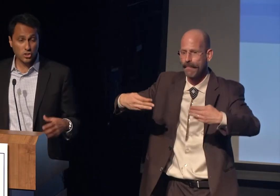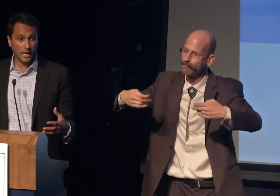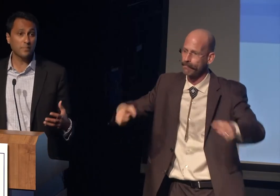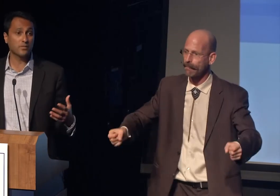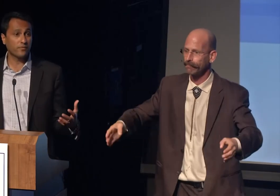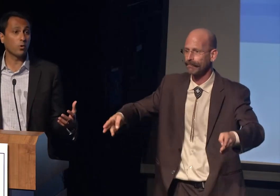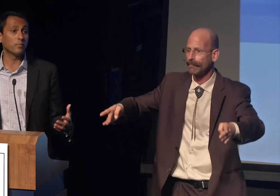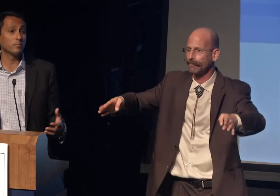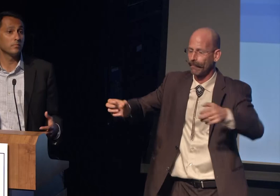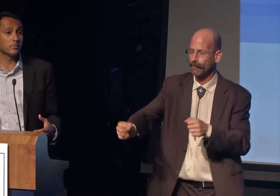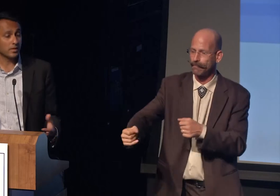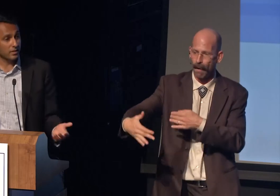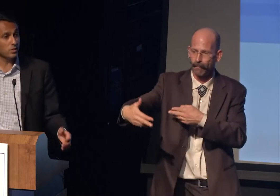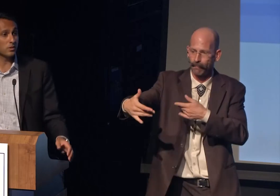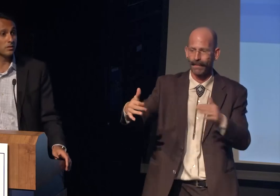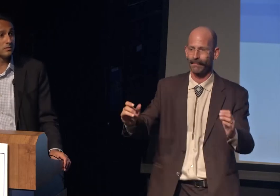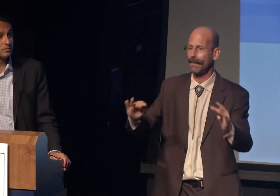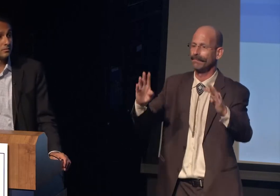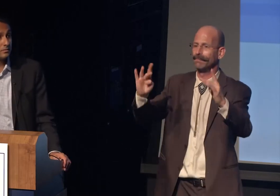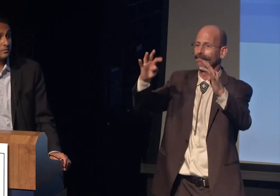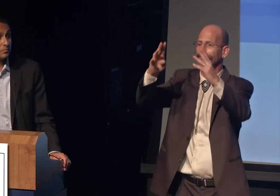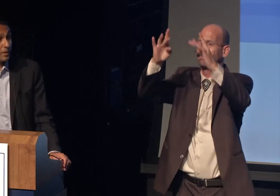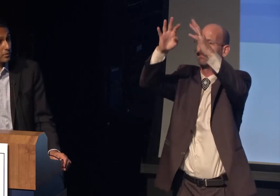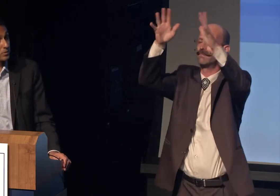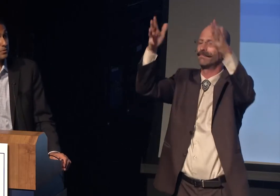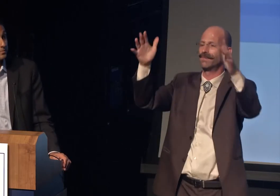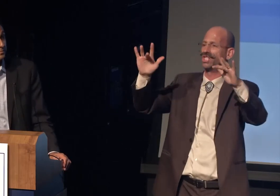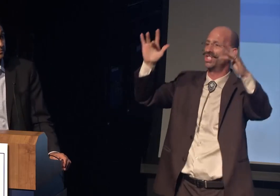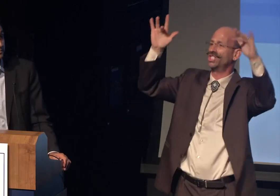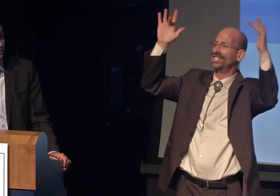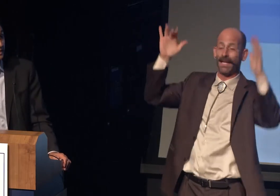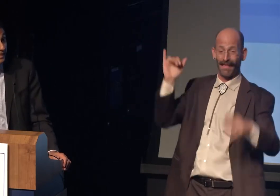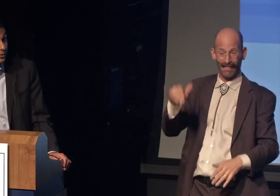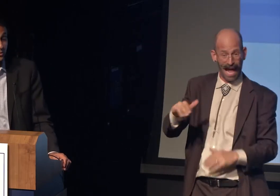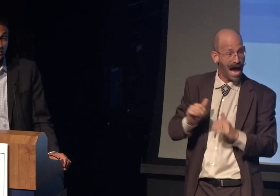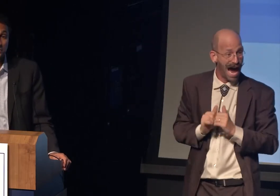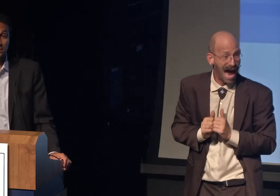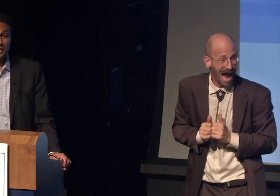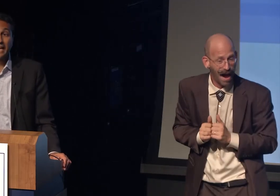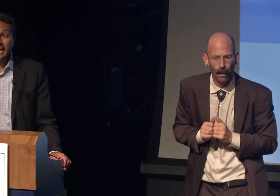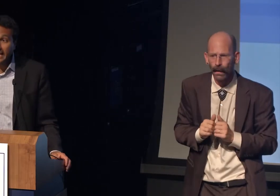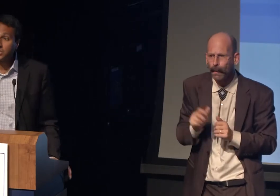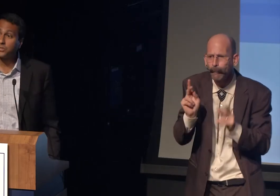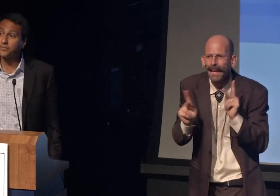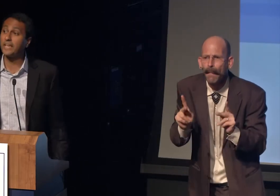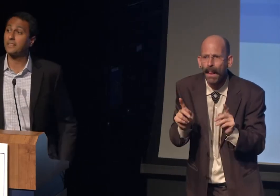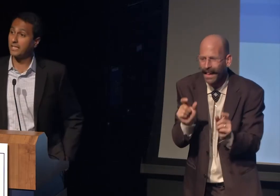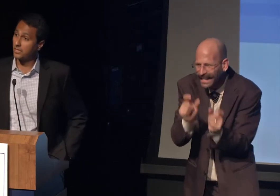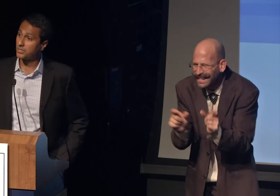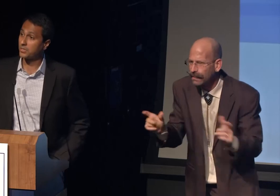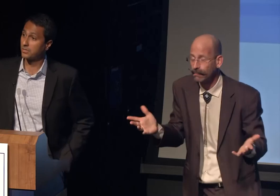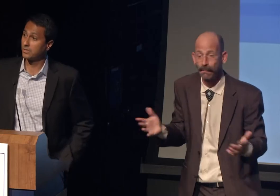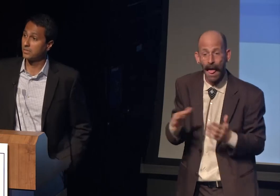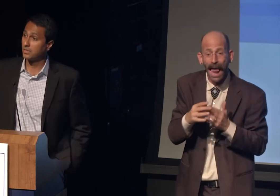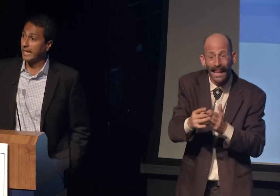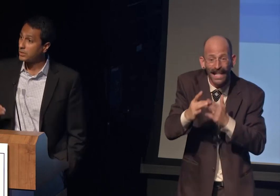to form the cathedral? People do. Leaders do. Interfaith leaders.